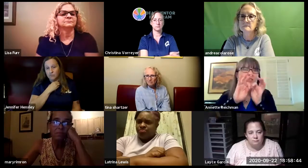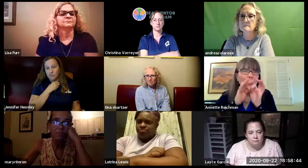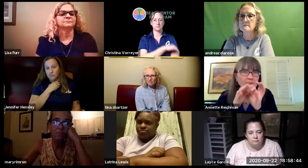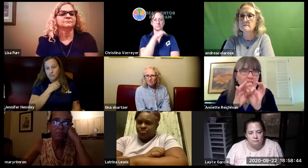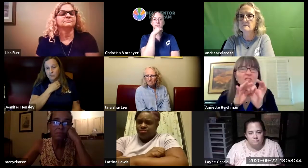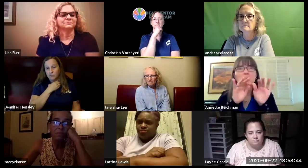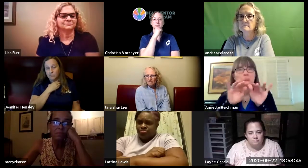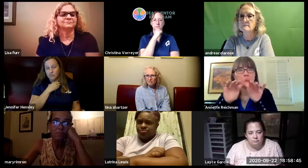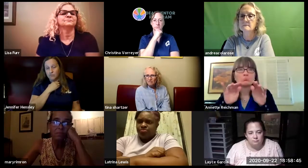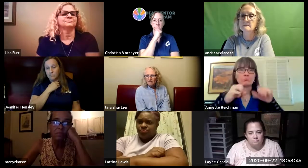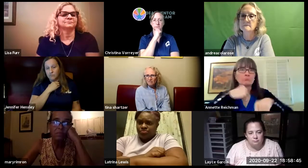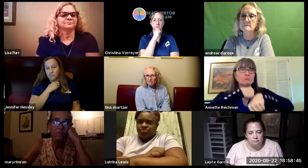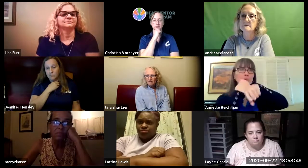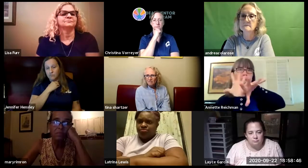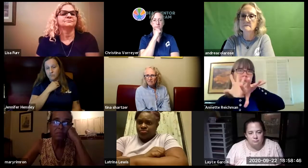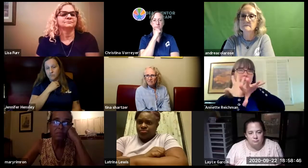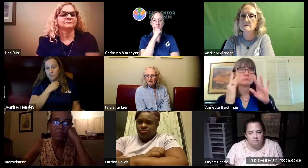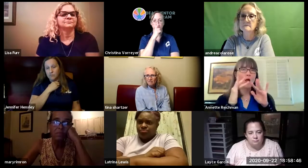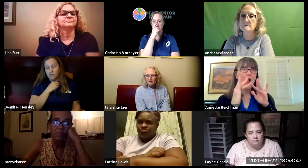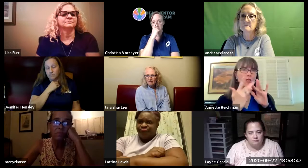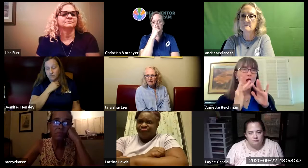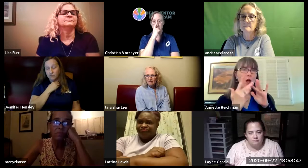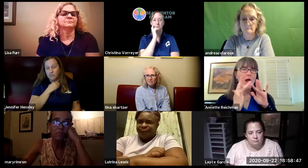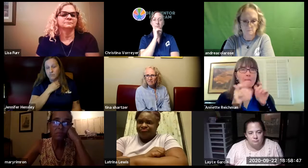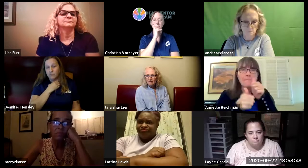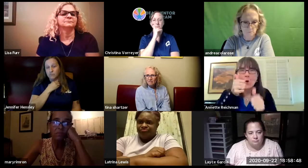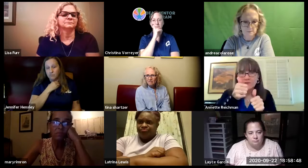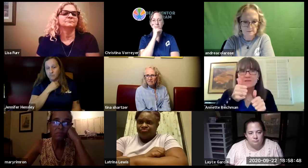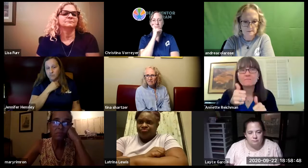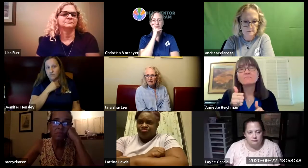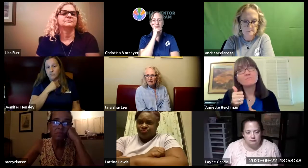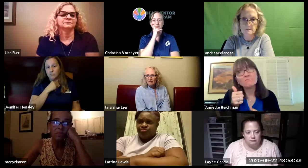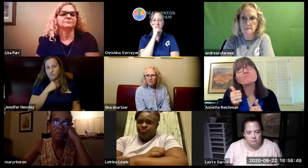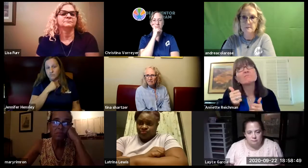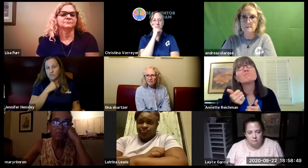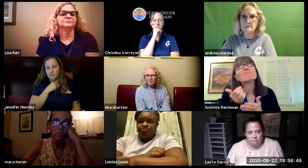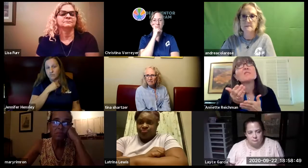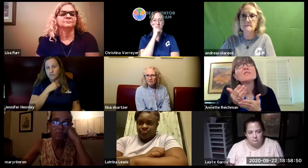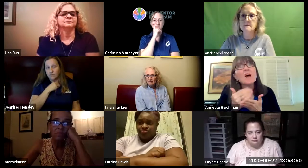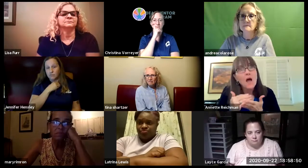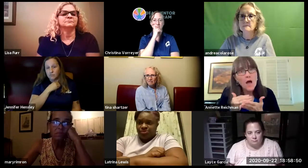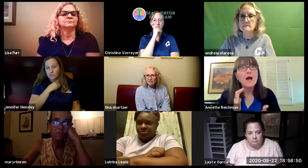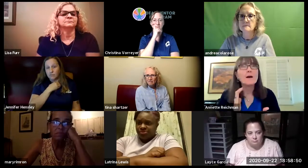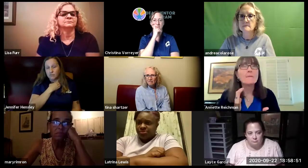education the access to interpreting those services will continue to be